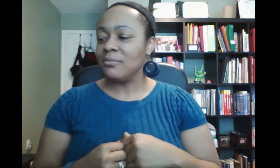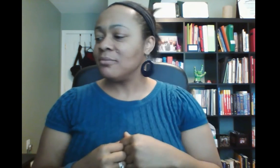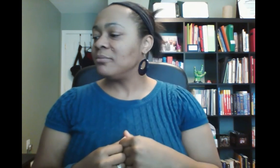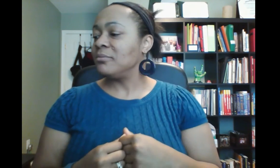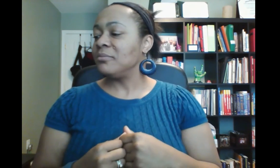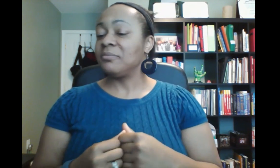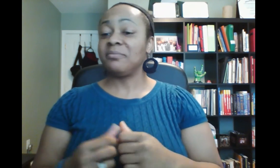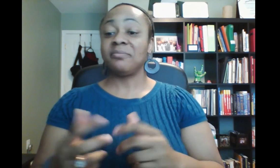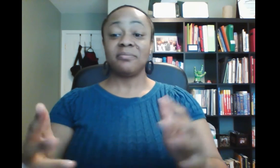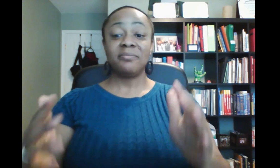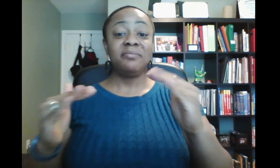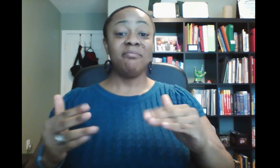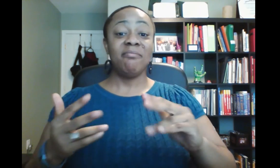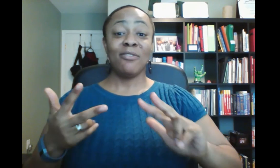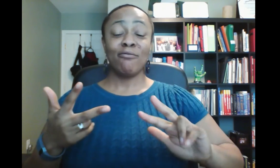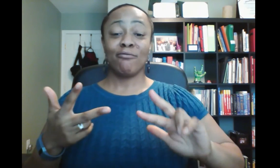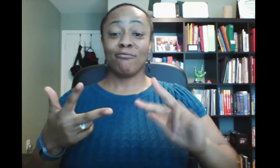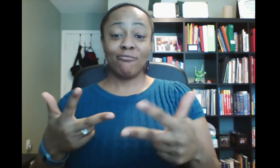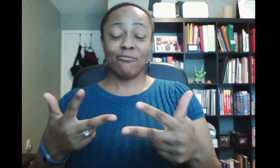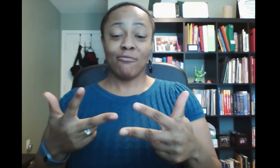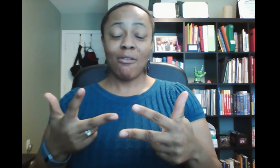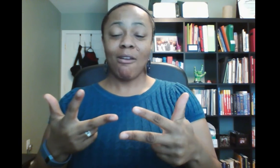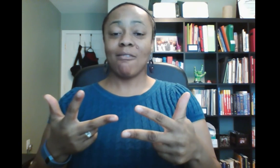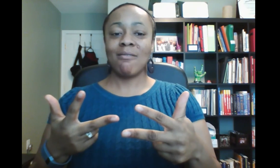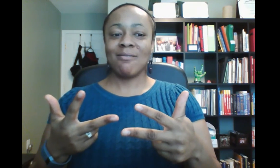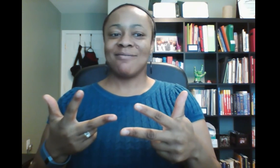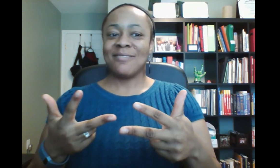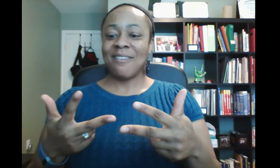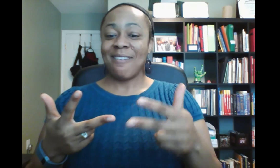3) ITOC council nominations: